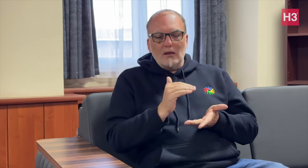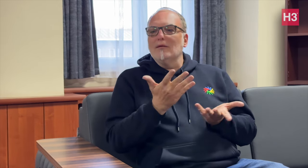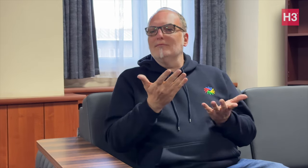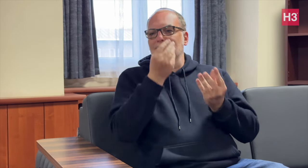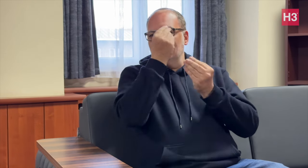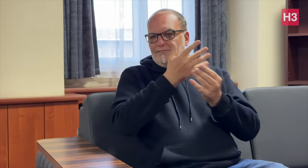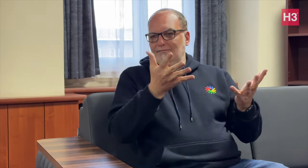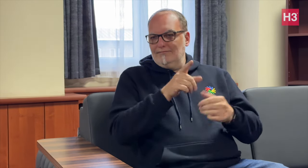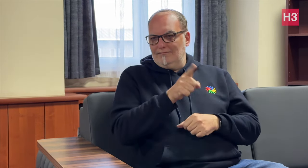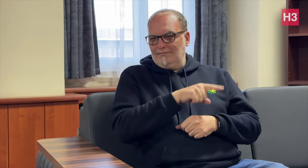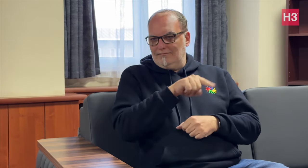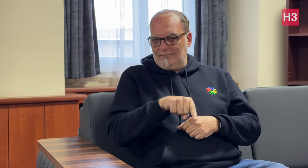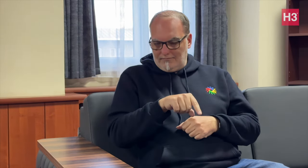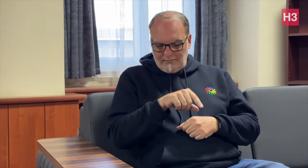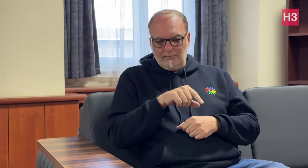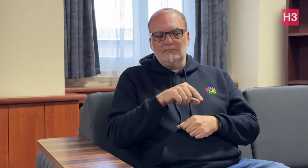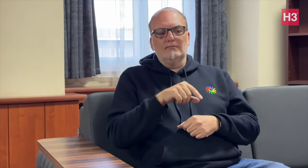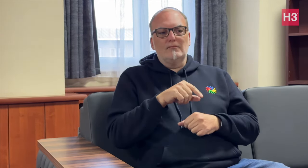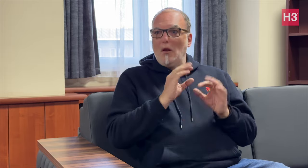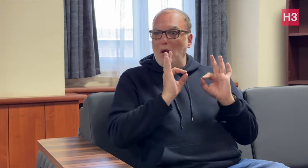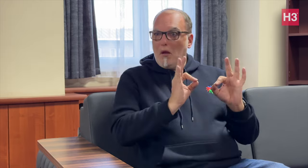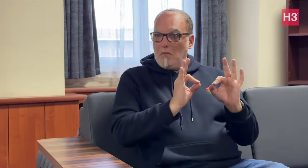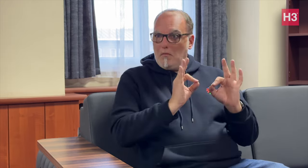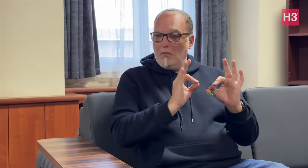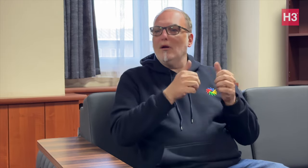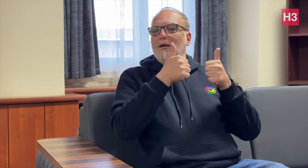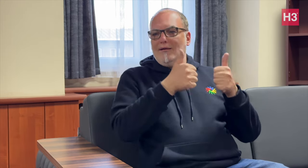countries or less than two continents, the event will be